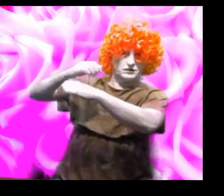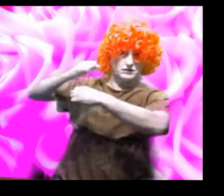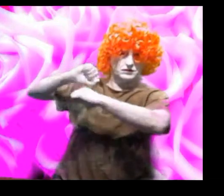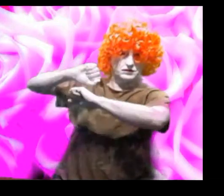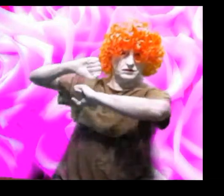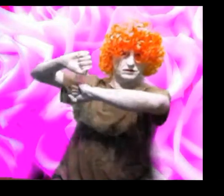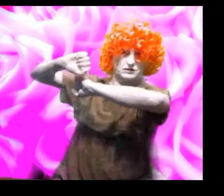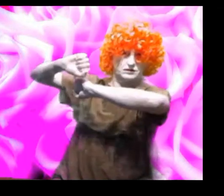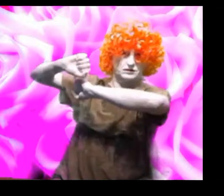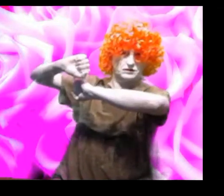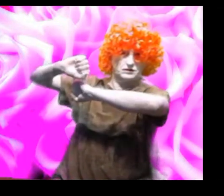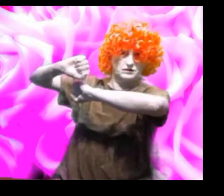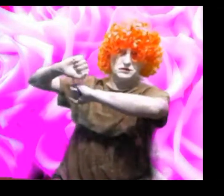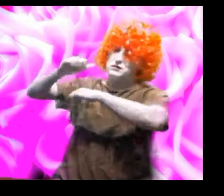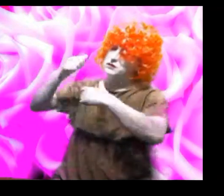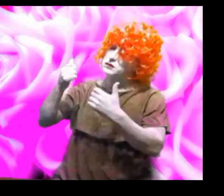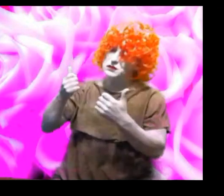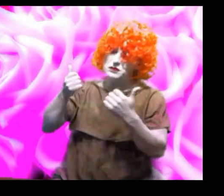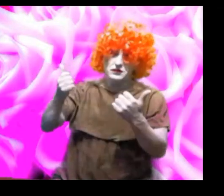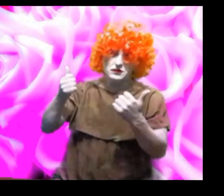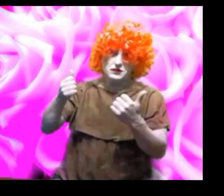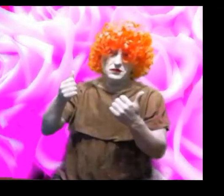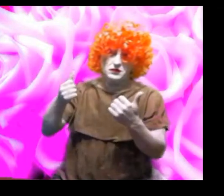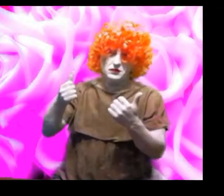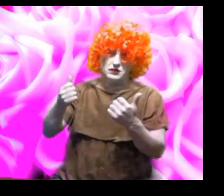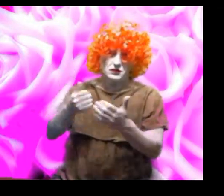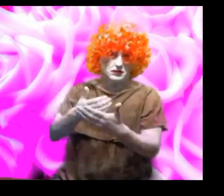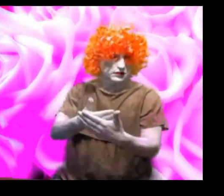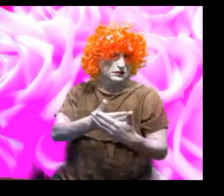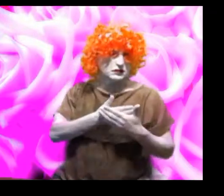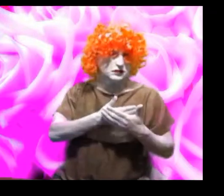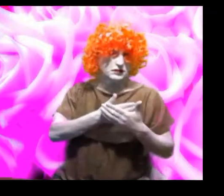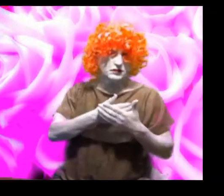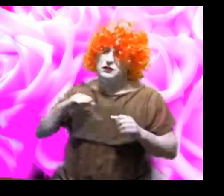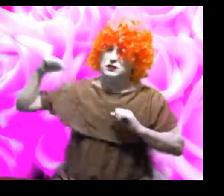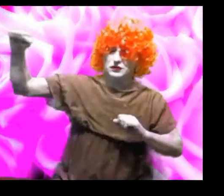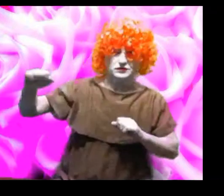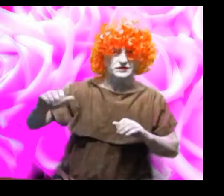it'seasier to do and safer than fighting back.